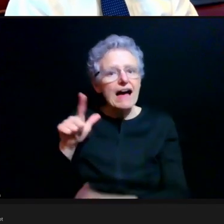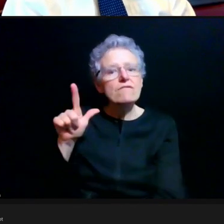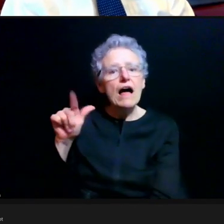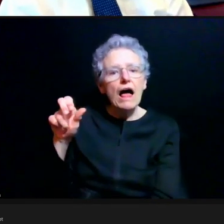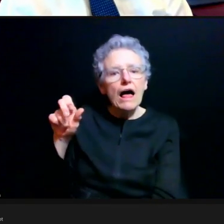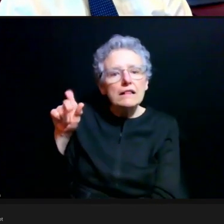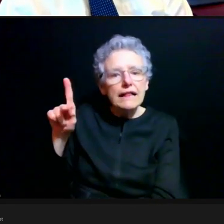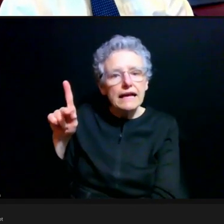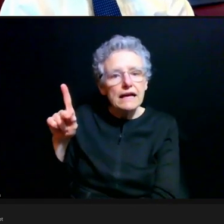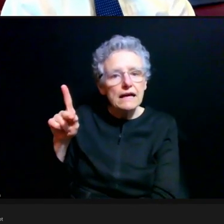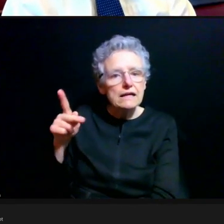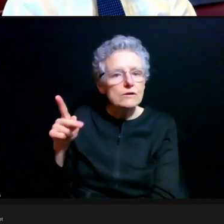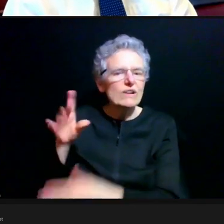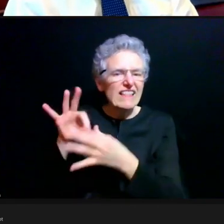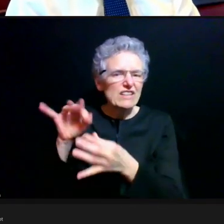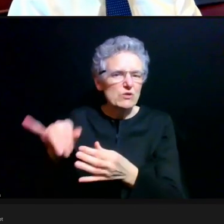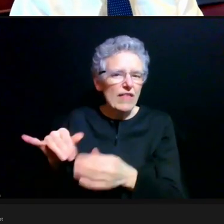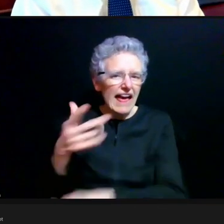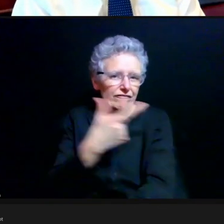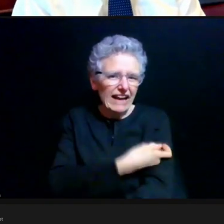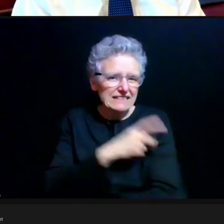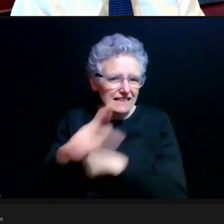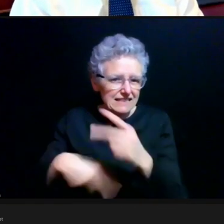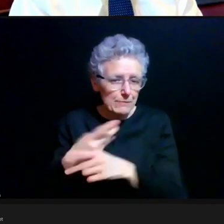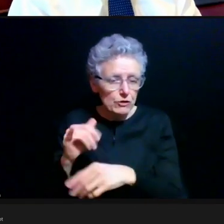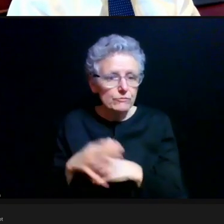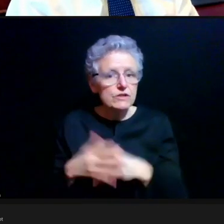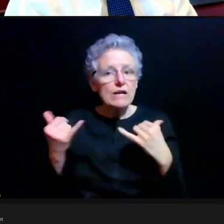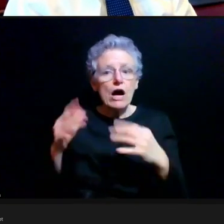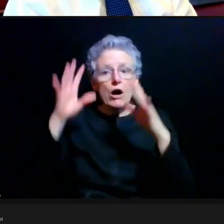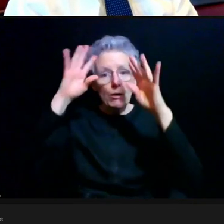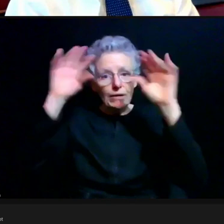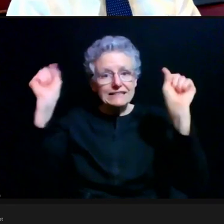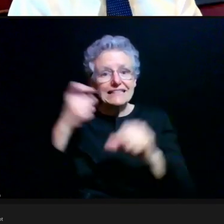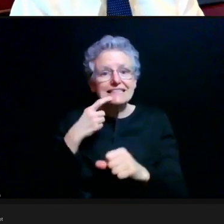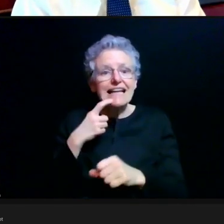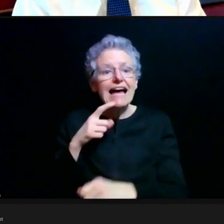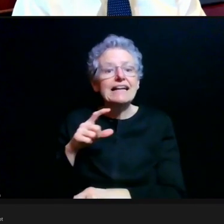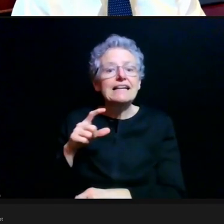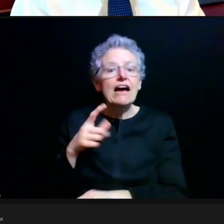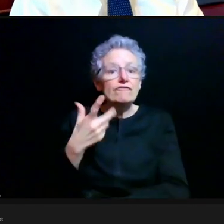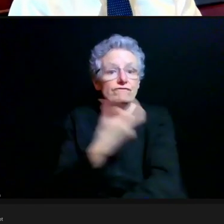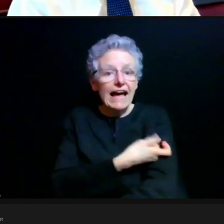The next question, and this is for the president, "Vaccine rates are rapidly ramping up among researchers.